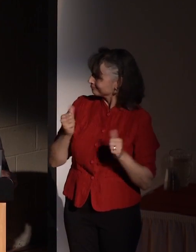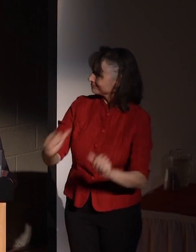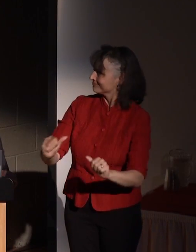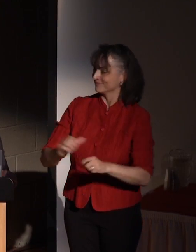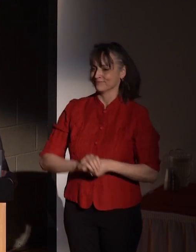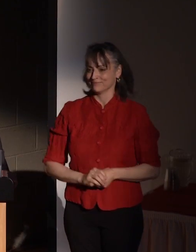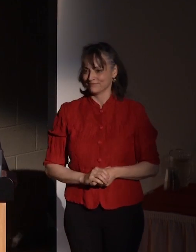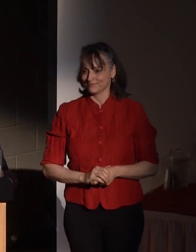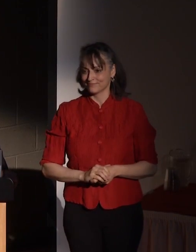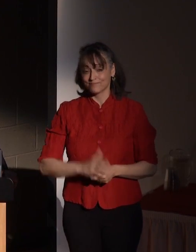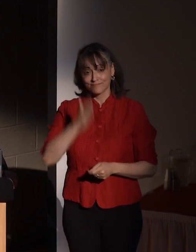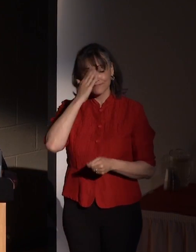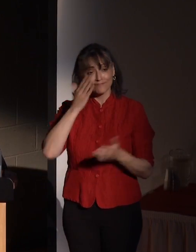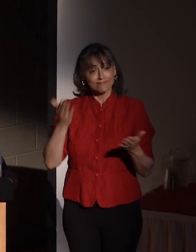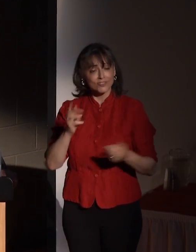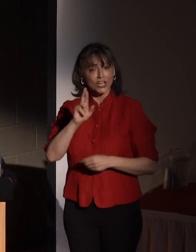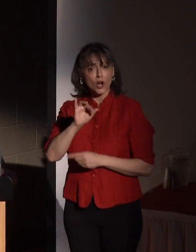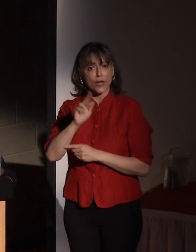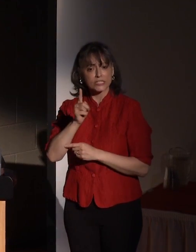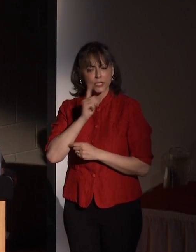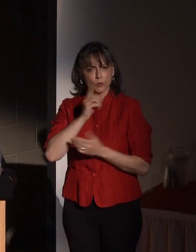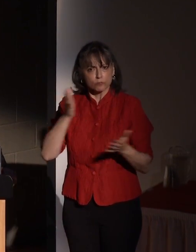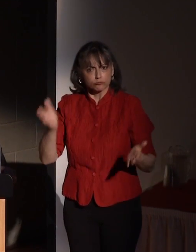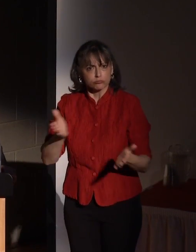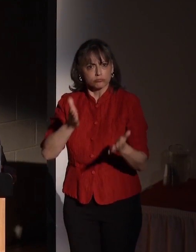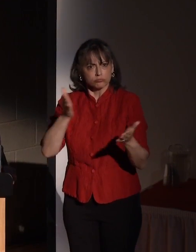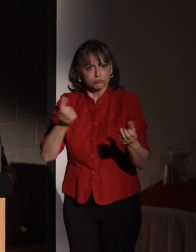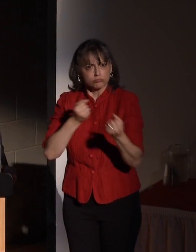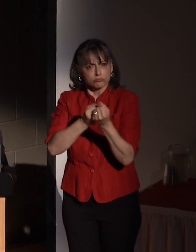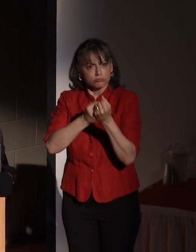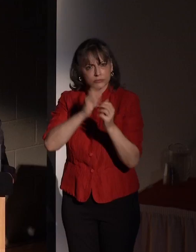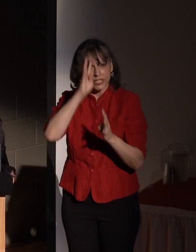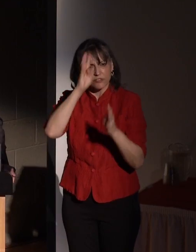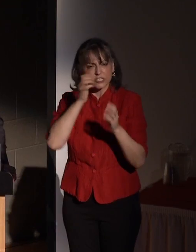At RIT we strive to foster innovation in every area of our